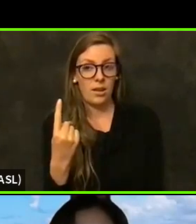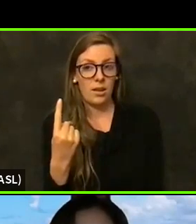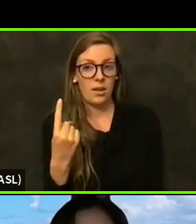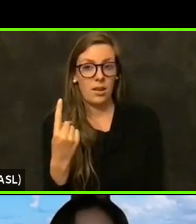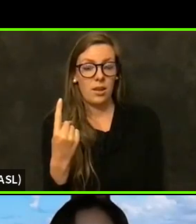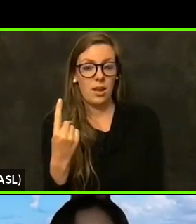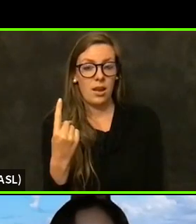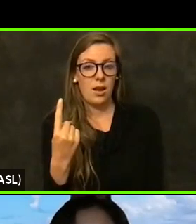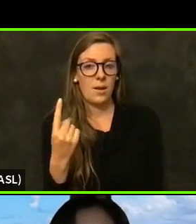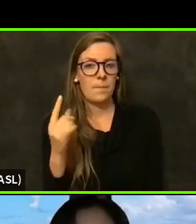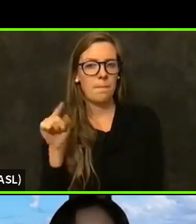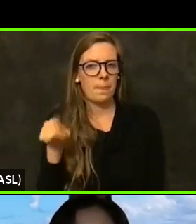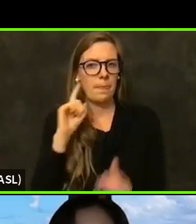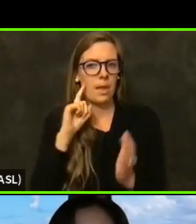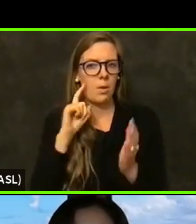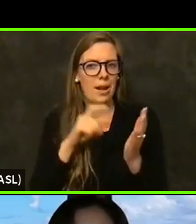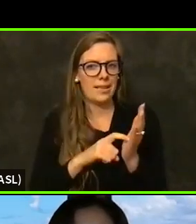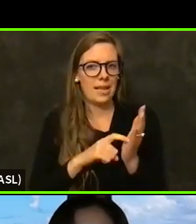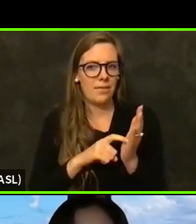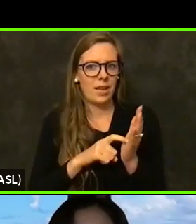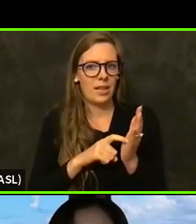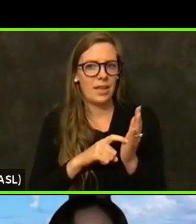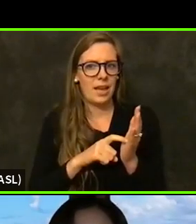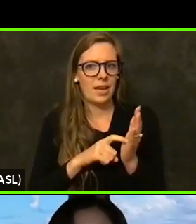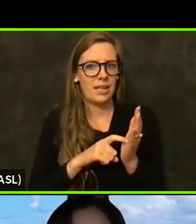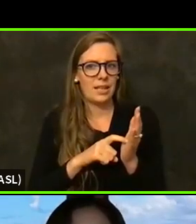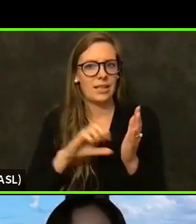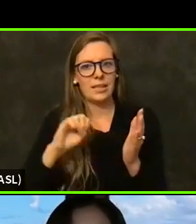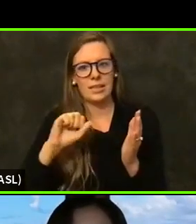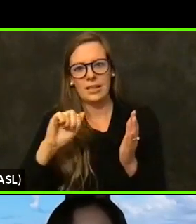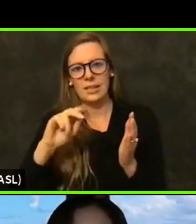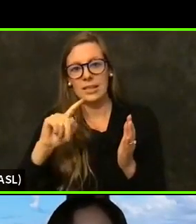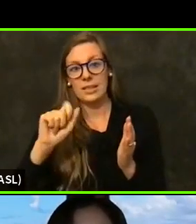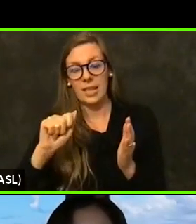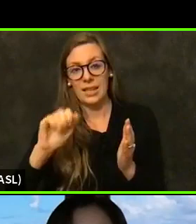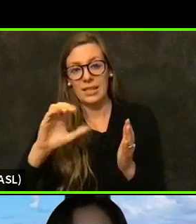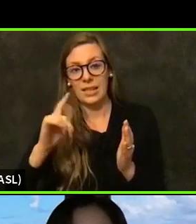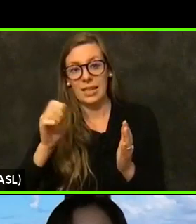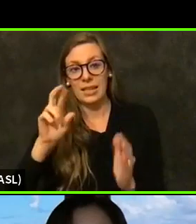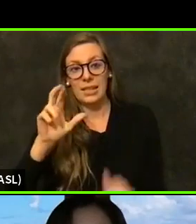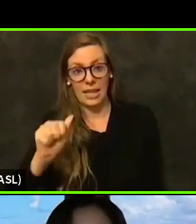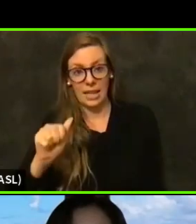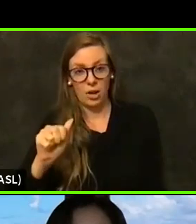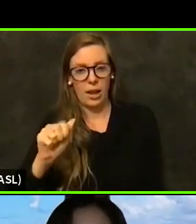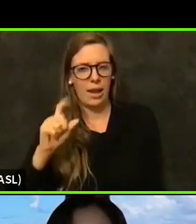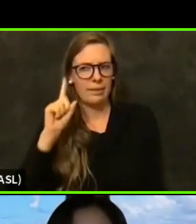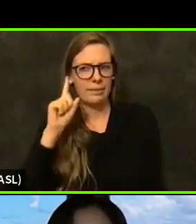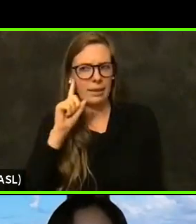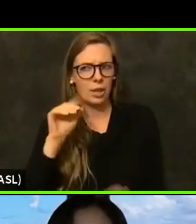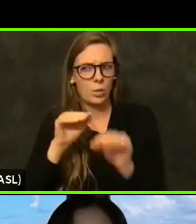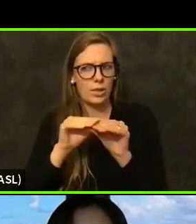identified in Santa Clara and Alameda County today. I believe there was a press release about that today.